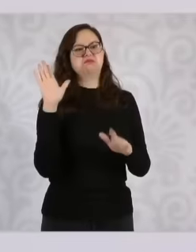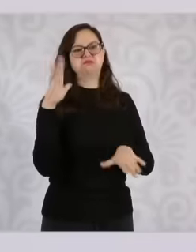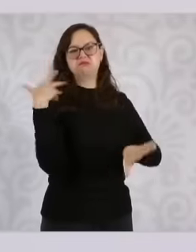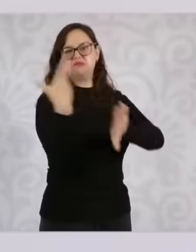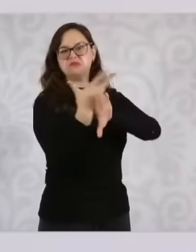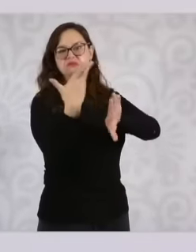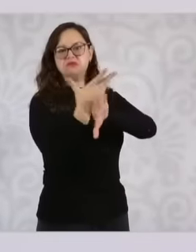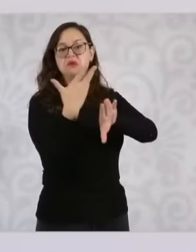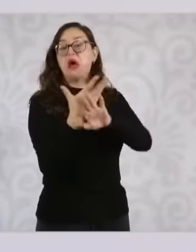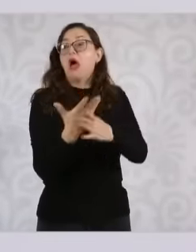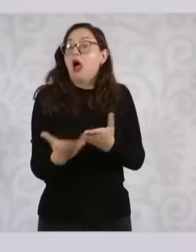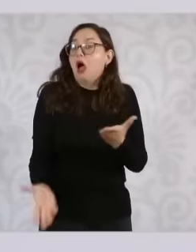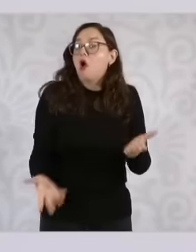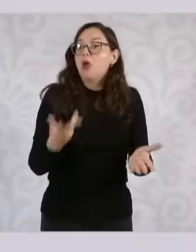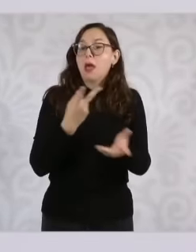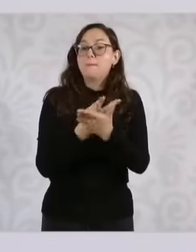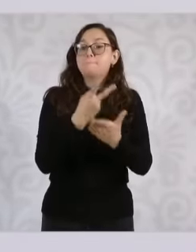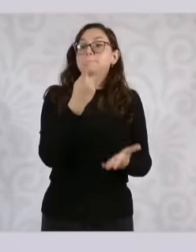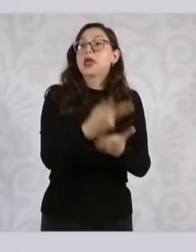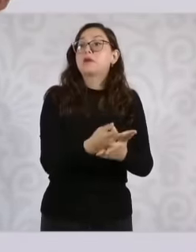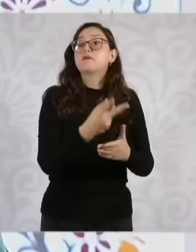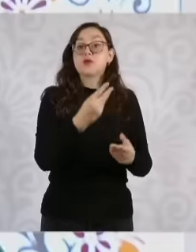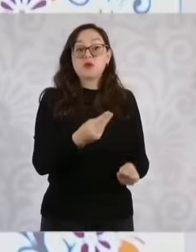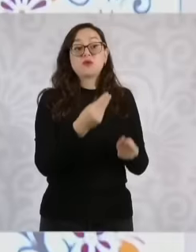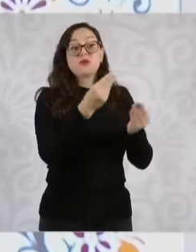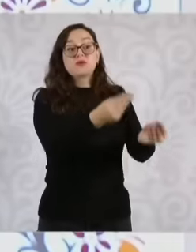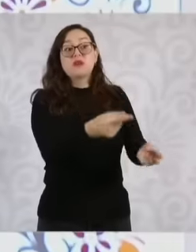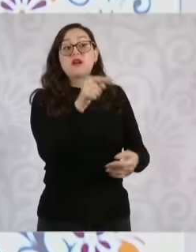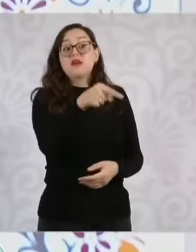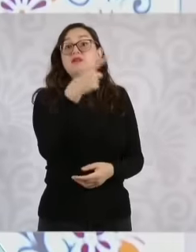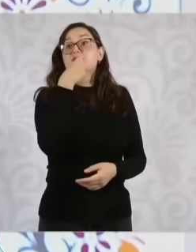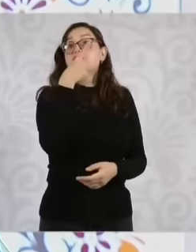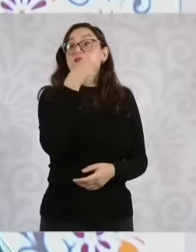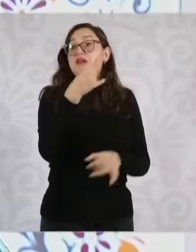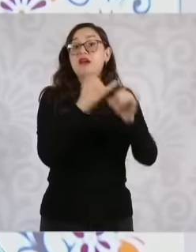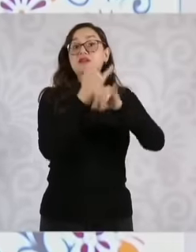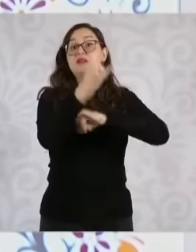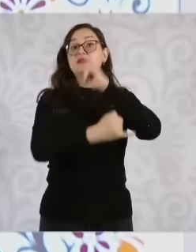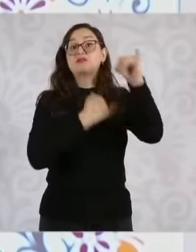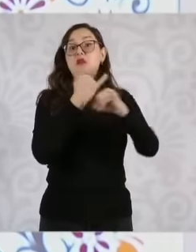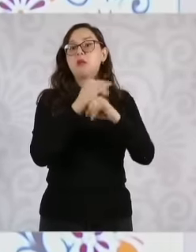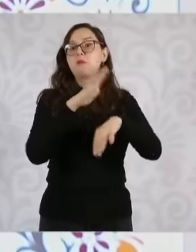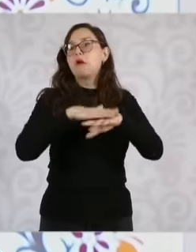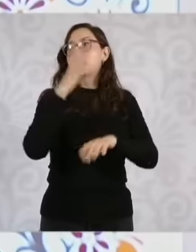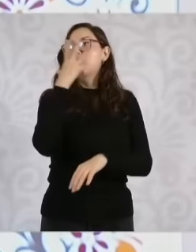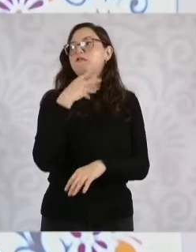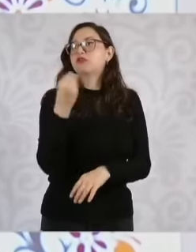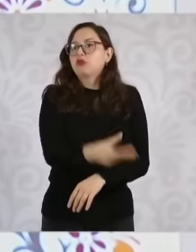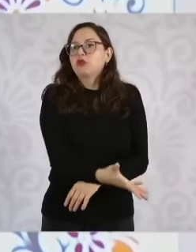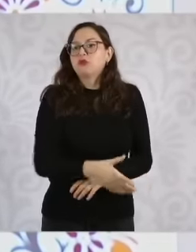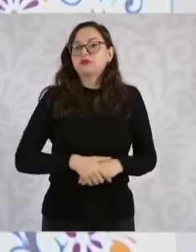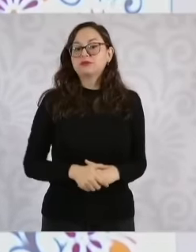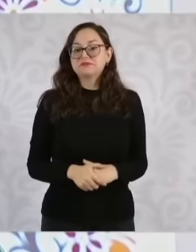Versailles award, which says that it is one of the most beautiful airports, so that's great. I am